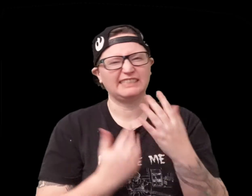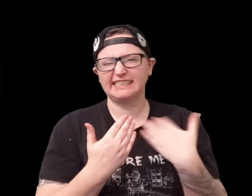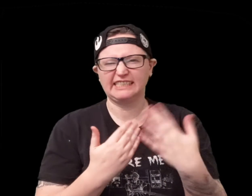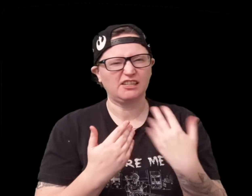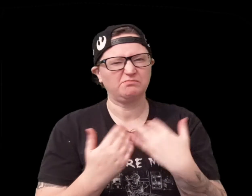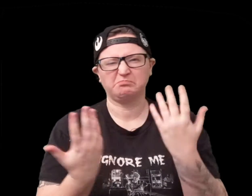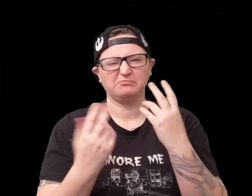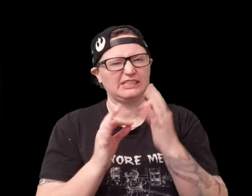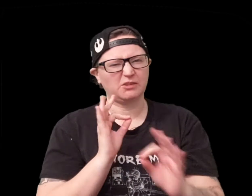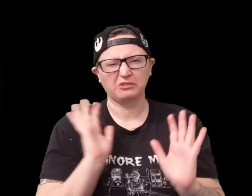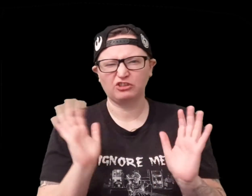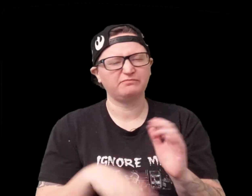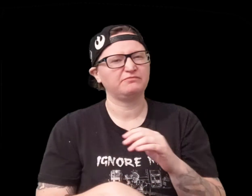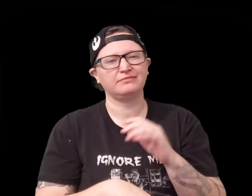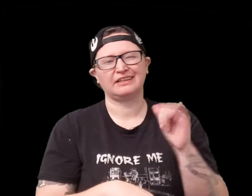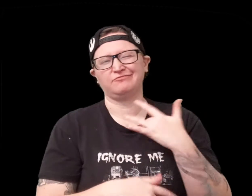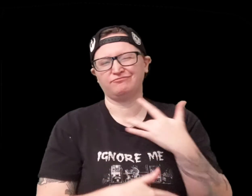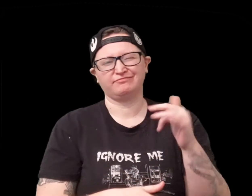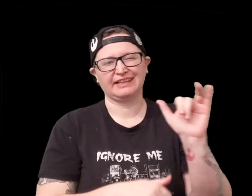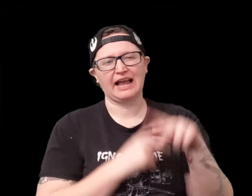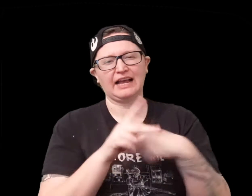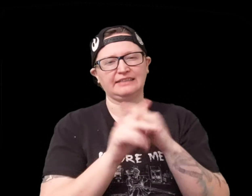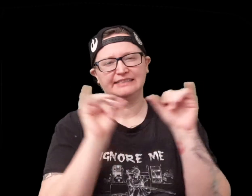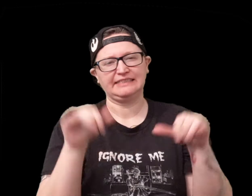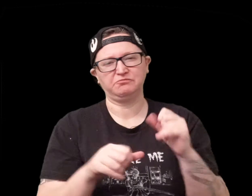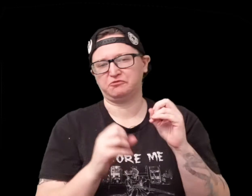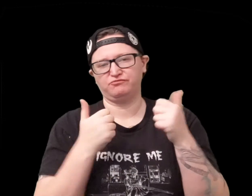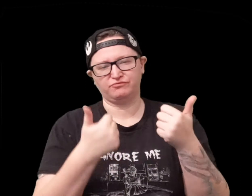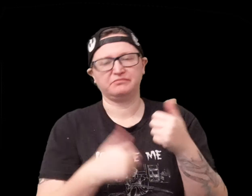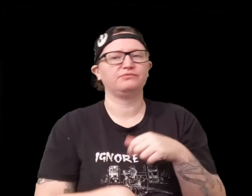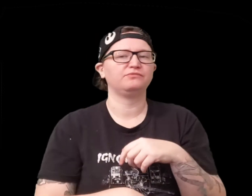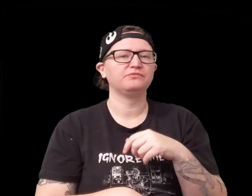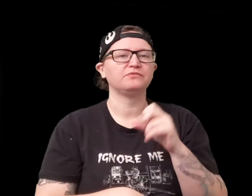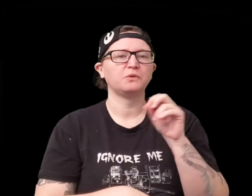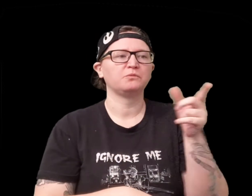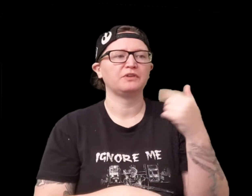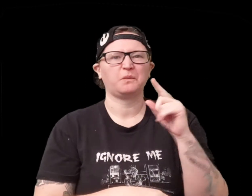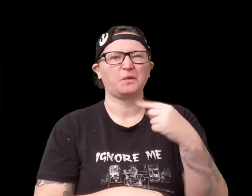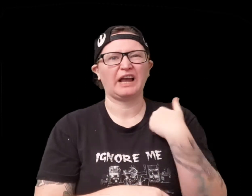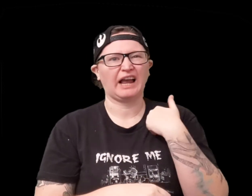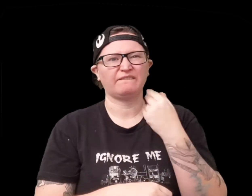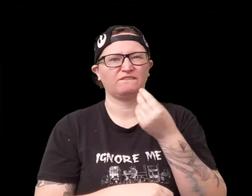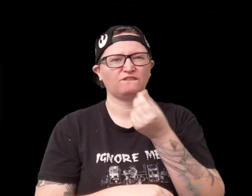so I made a character quick easy simple that kind of system has that and